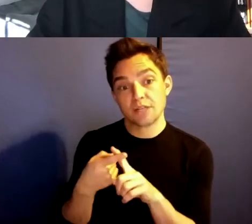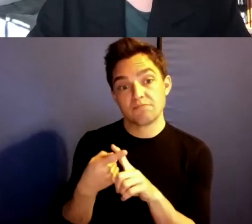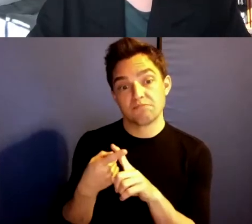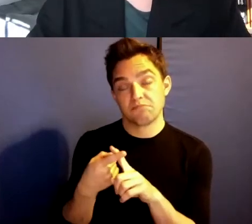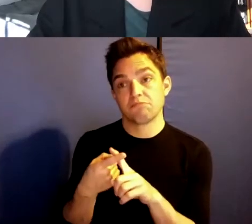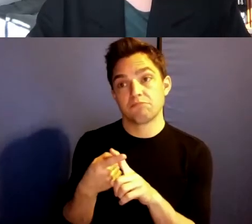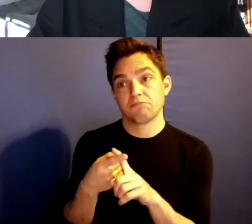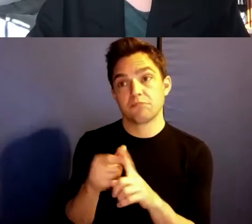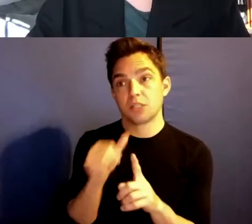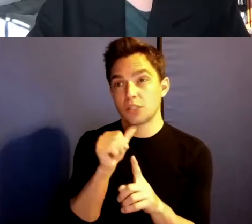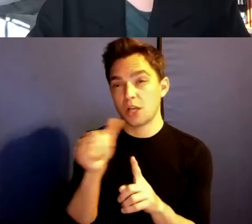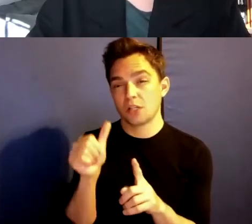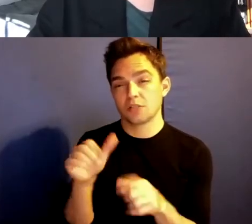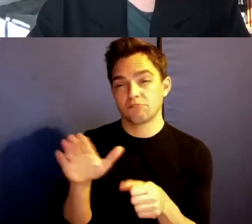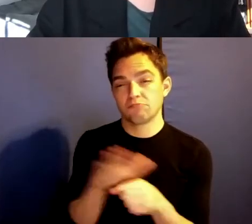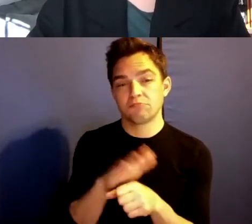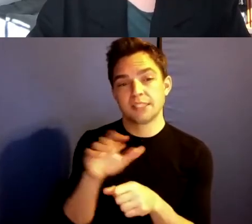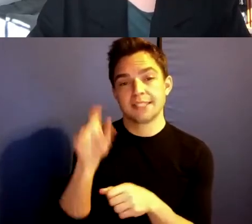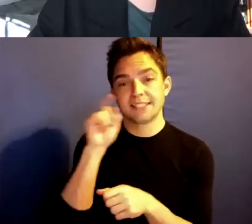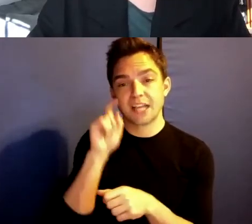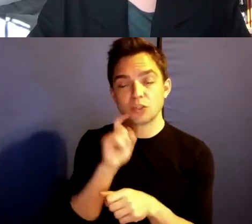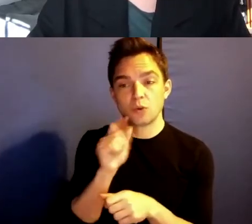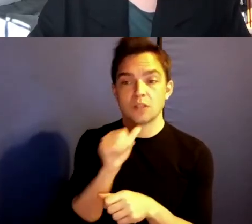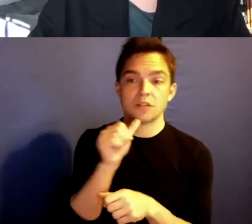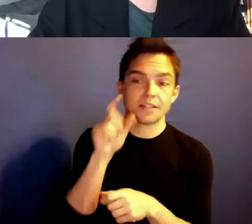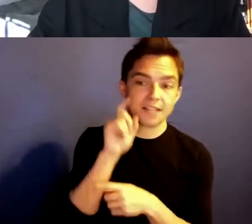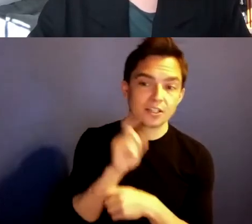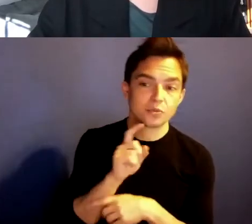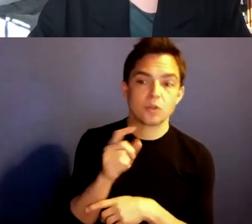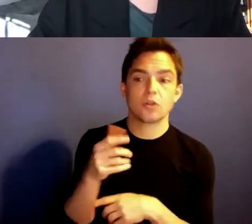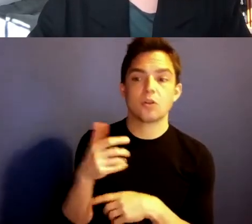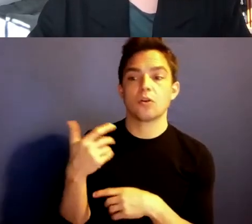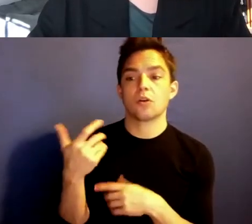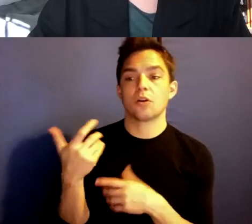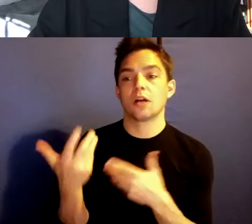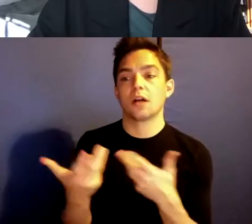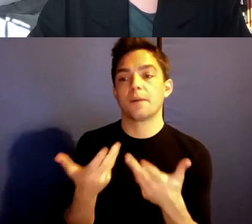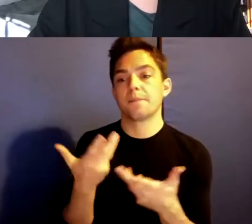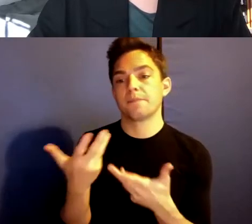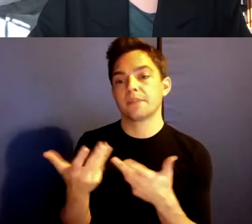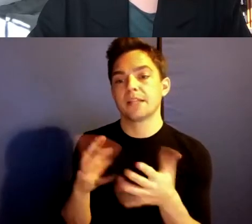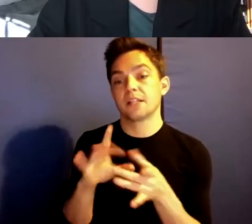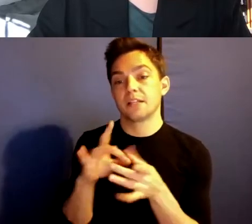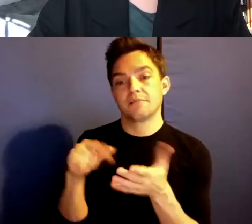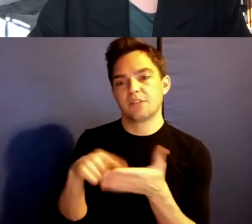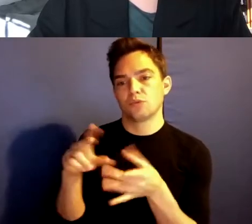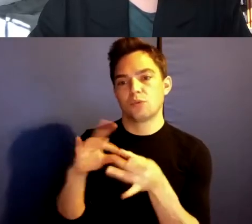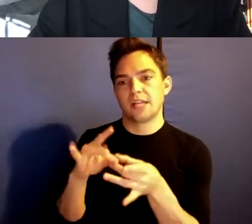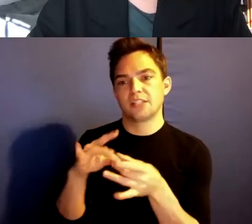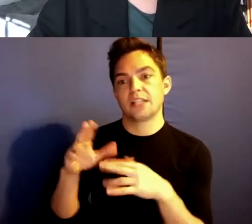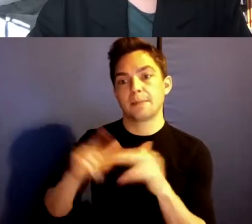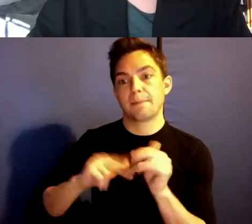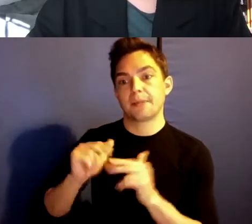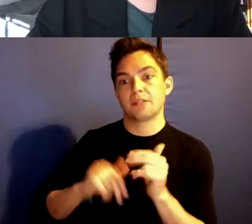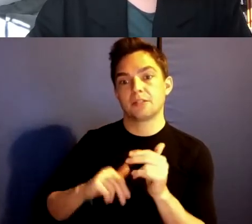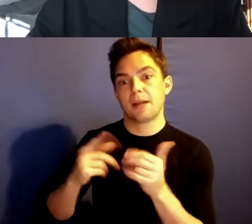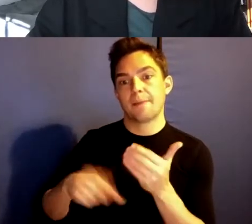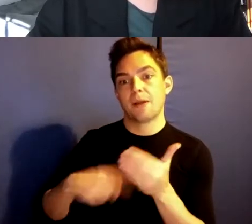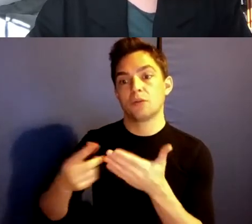sexual, nor not sexual That is. A relationship that is built around talking,